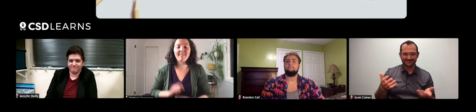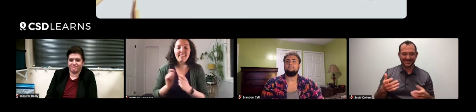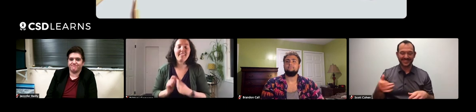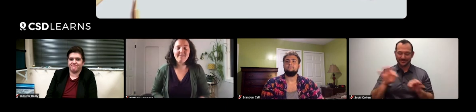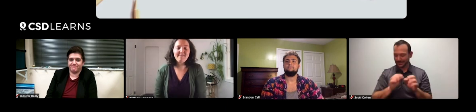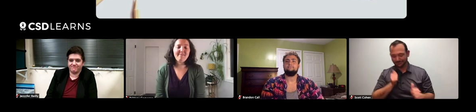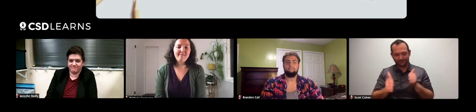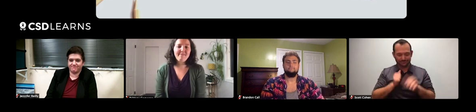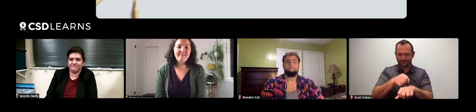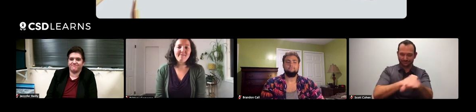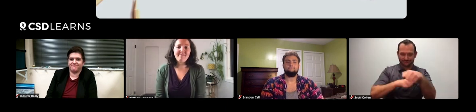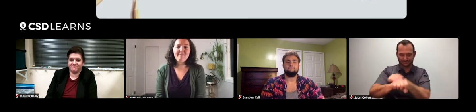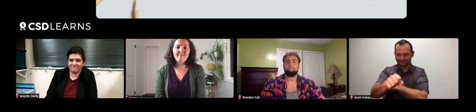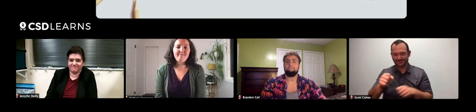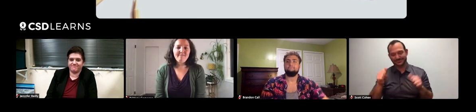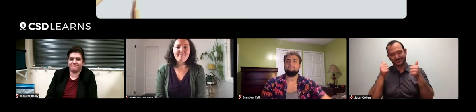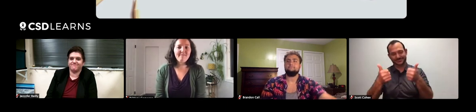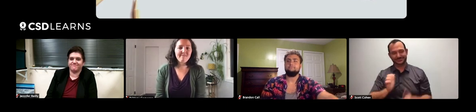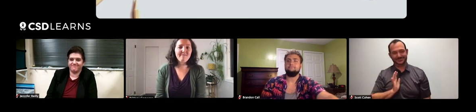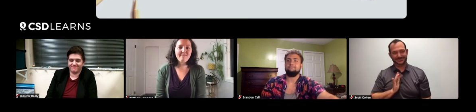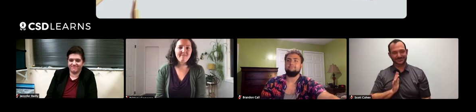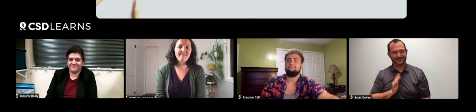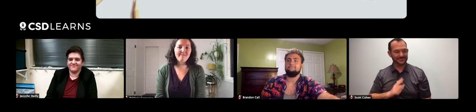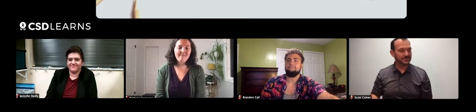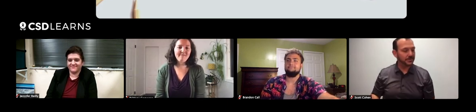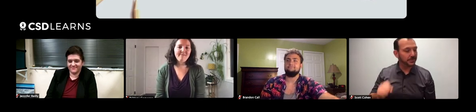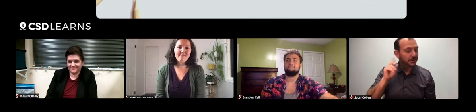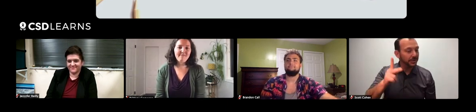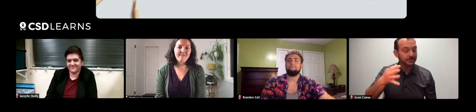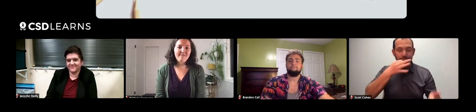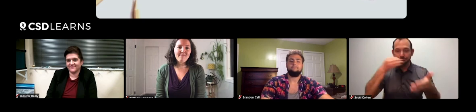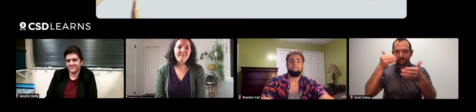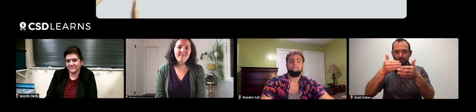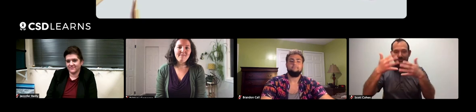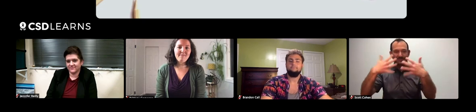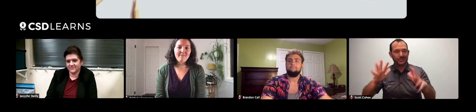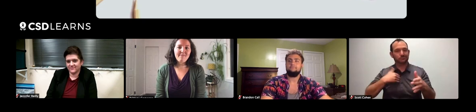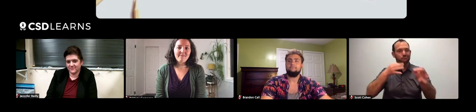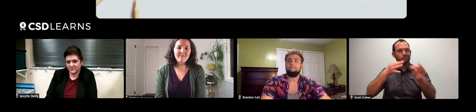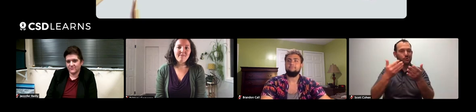Exactly. Roll up our sleeves and keep learning. Really cool. Okay, we are nearing the end of our webinar.